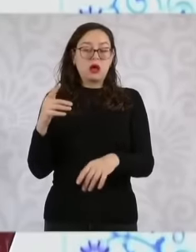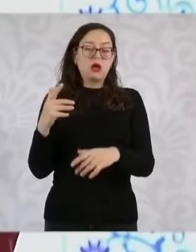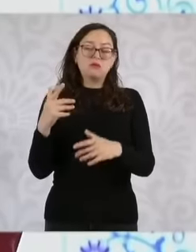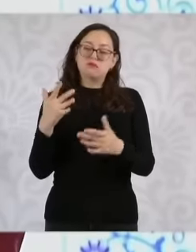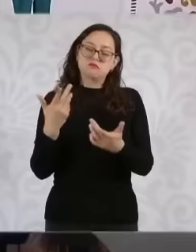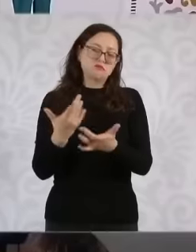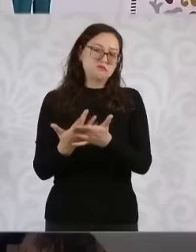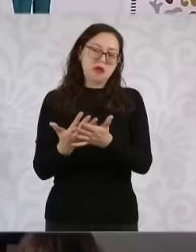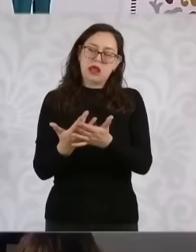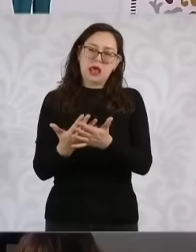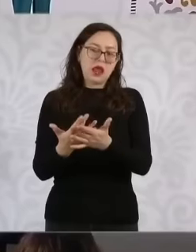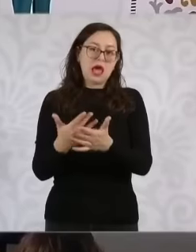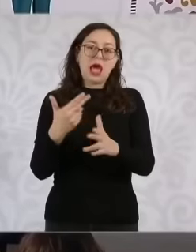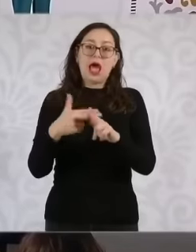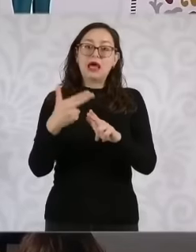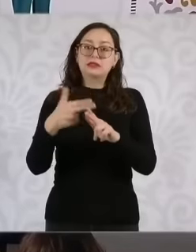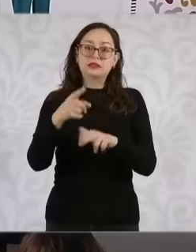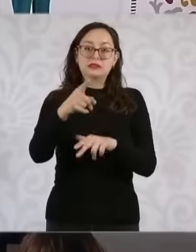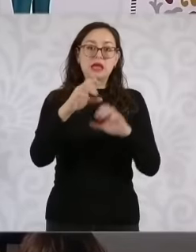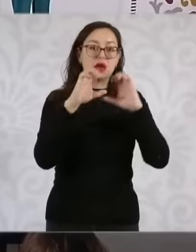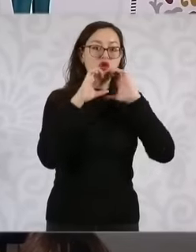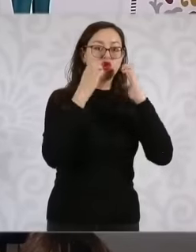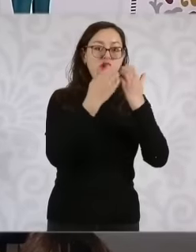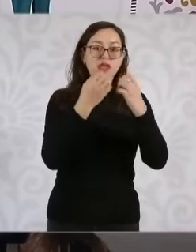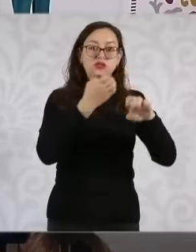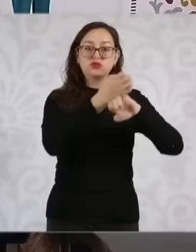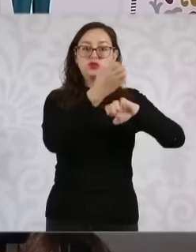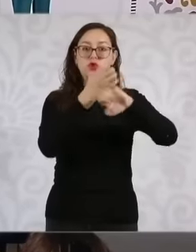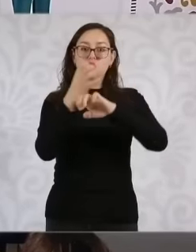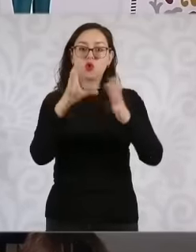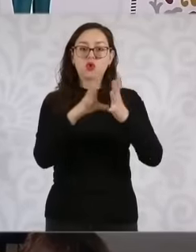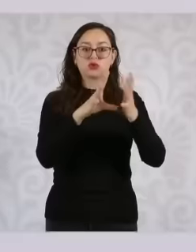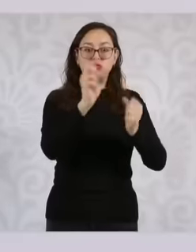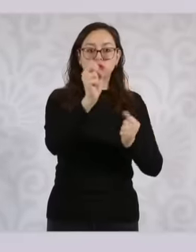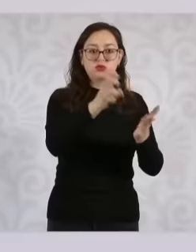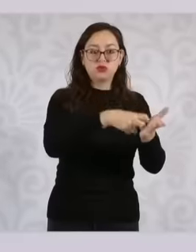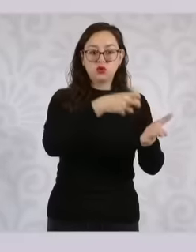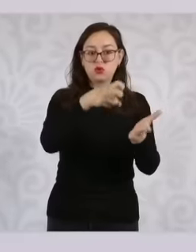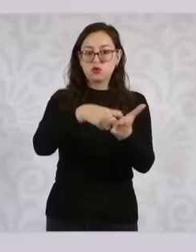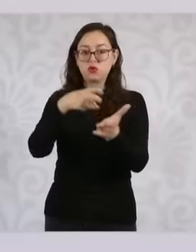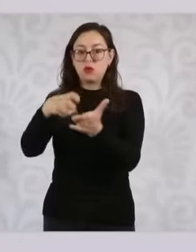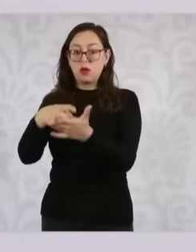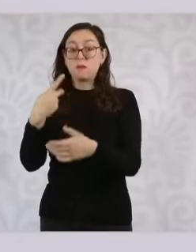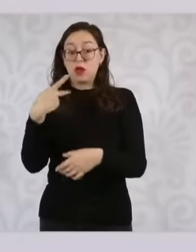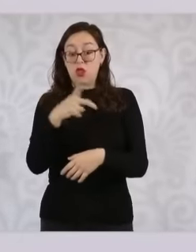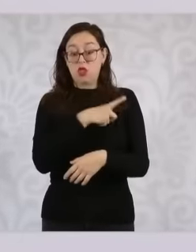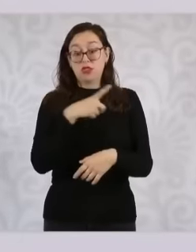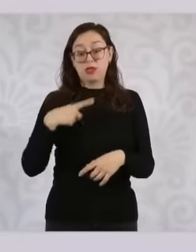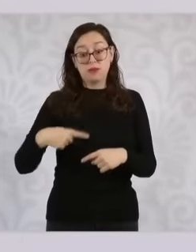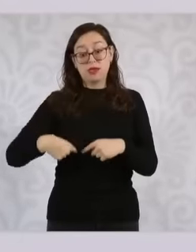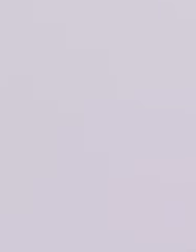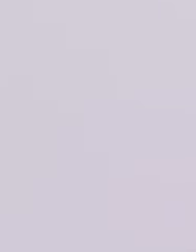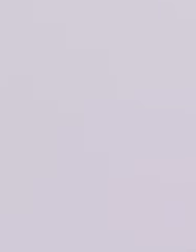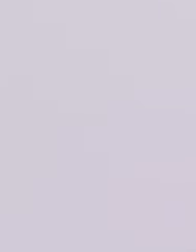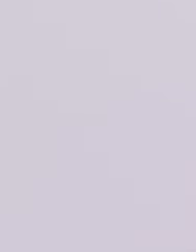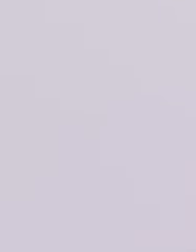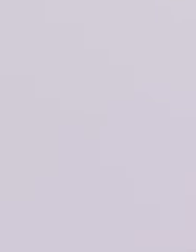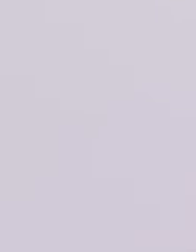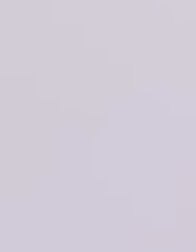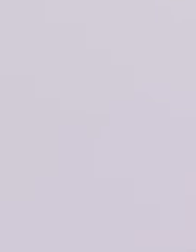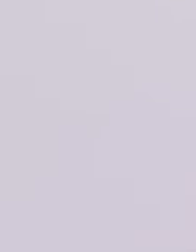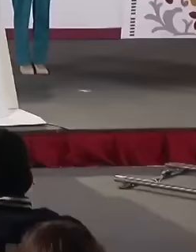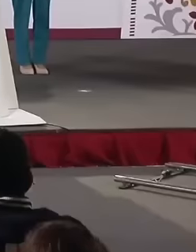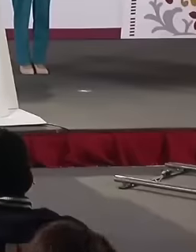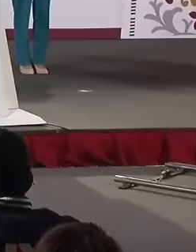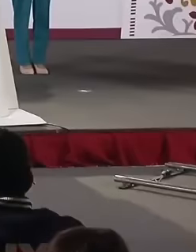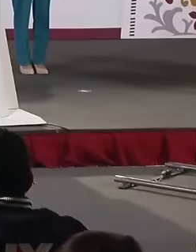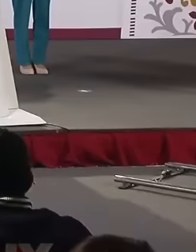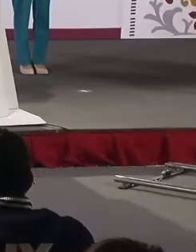harmonized their constitutions but will be in the same election in June as the next year